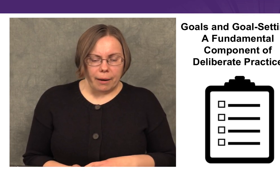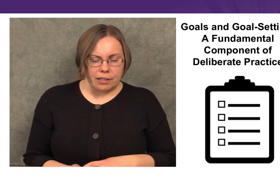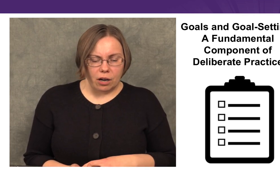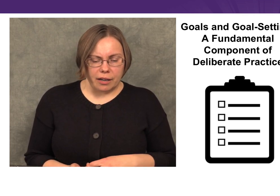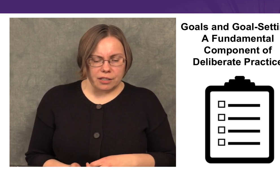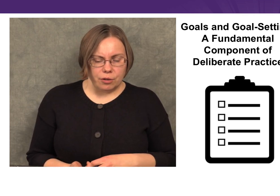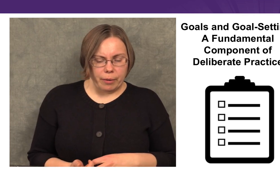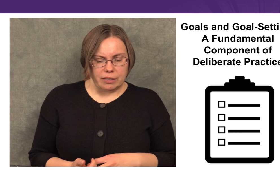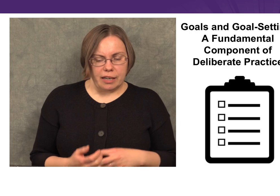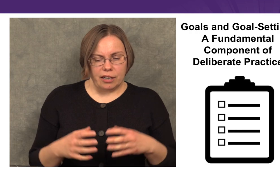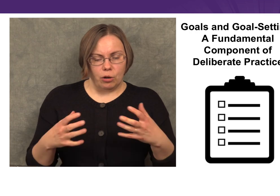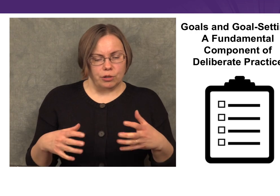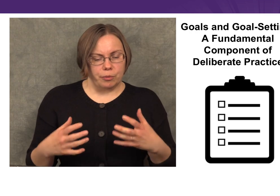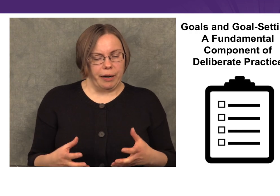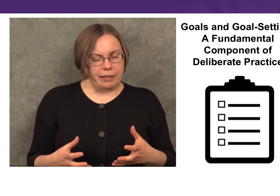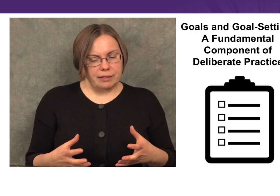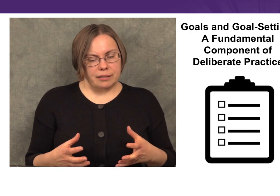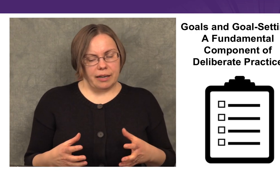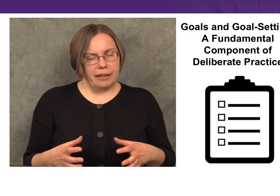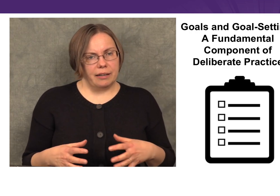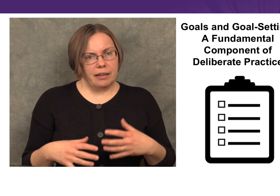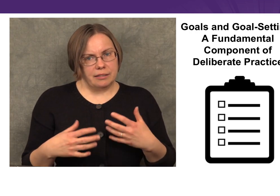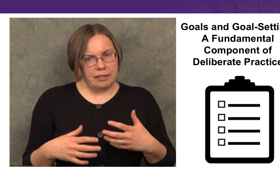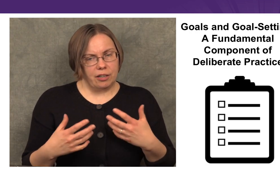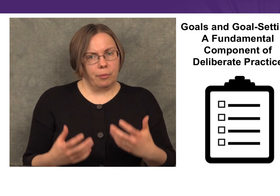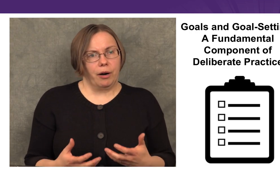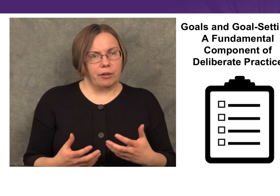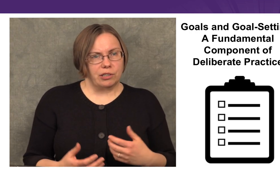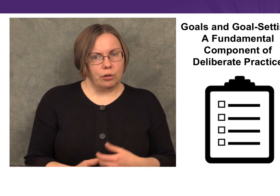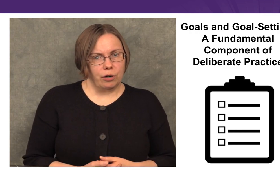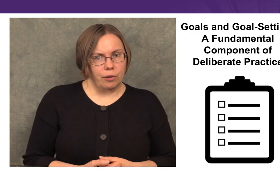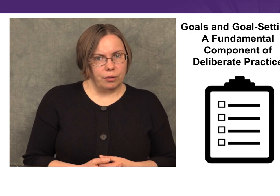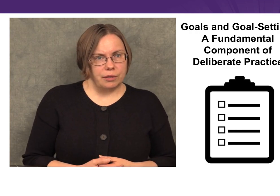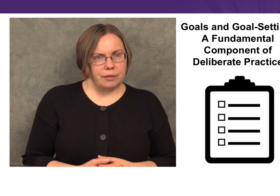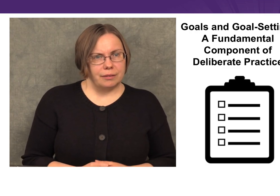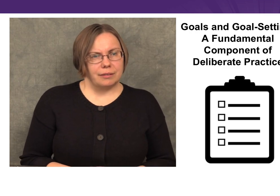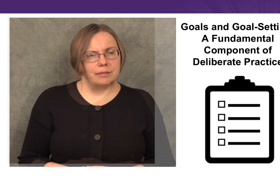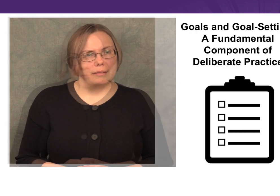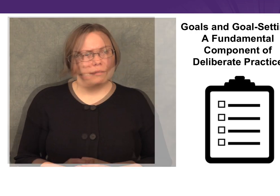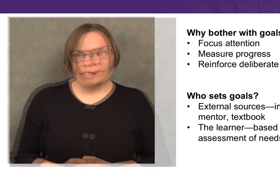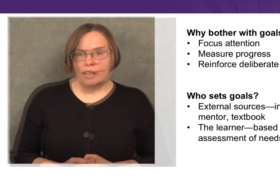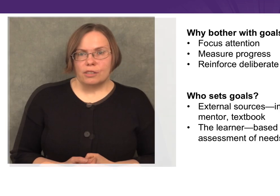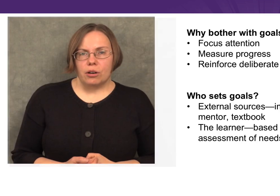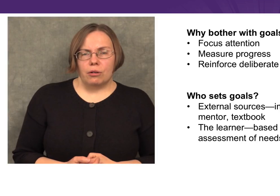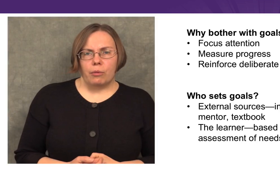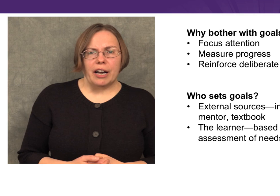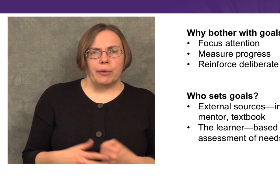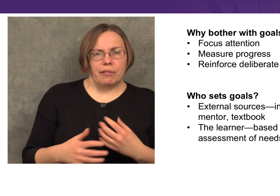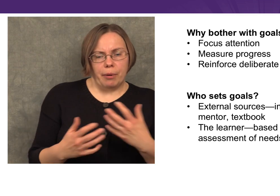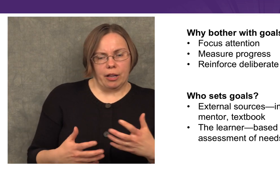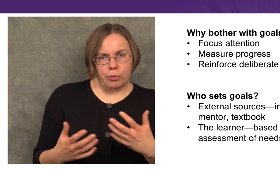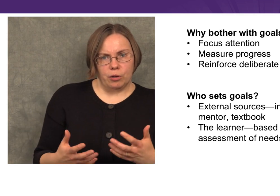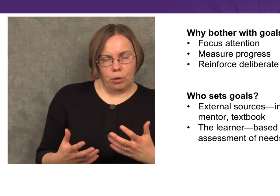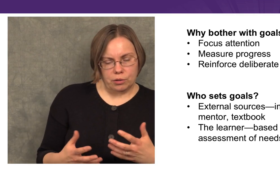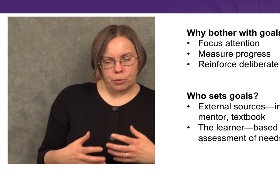by talking to you about setting goals for practice and assessing our progress toward our goals. Why do we even bother with goals?